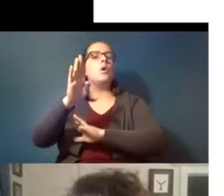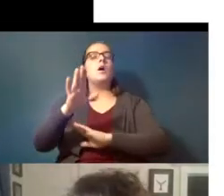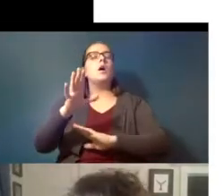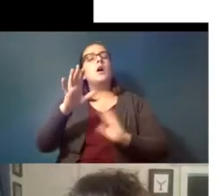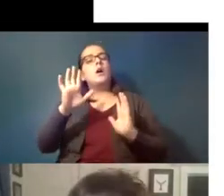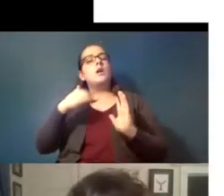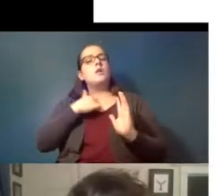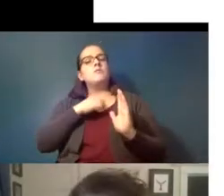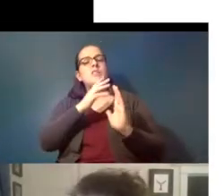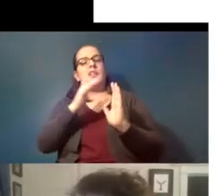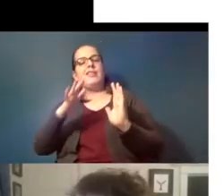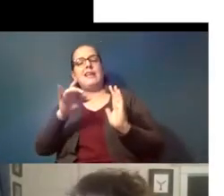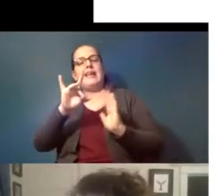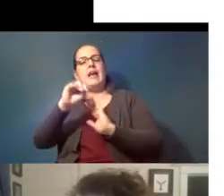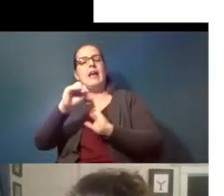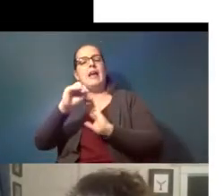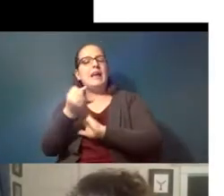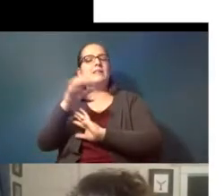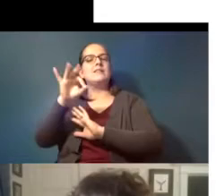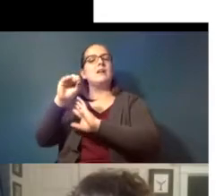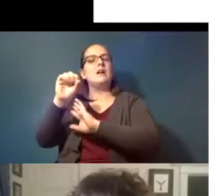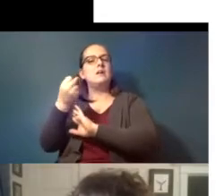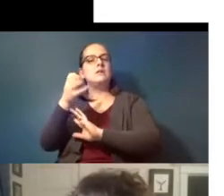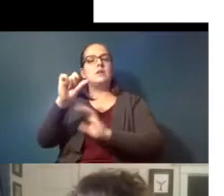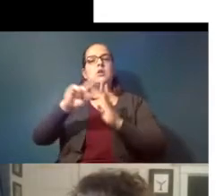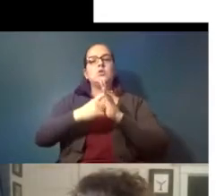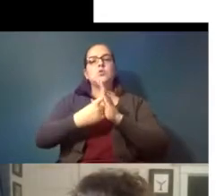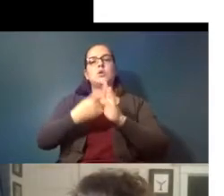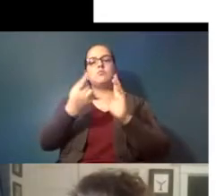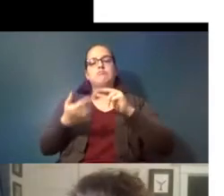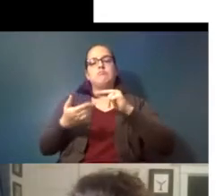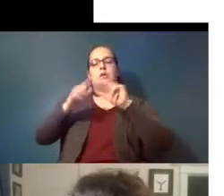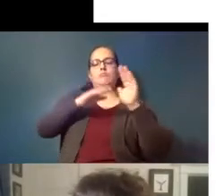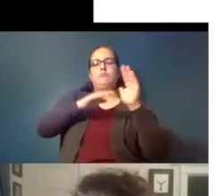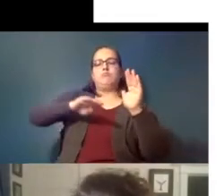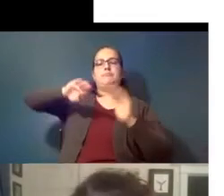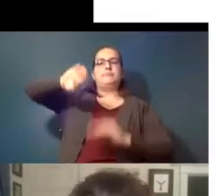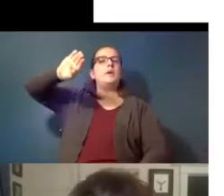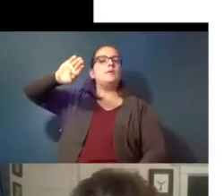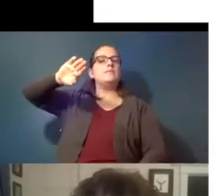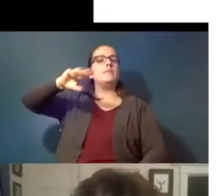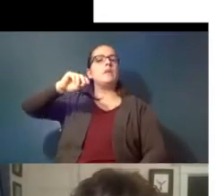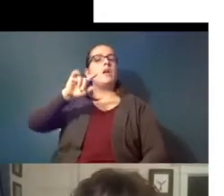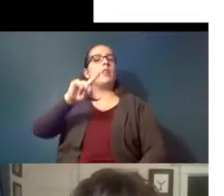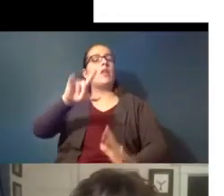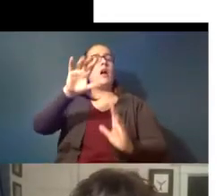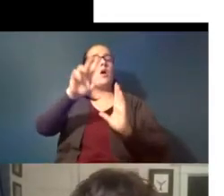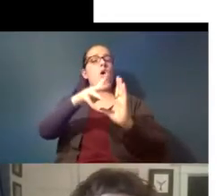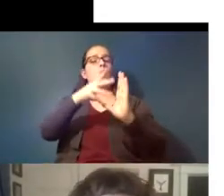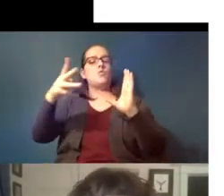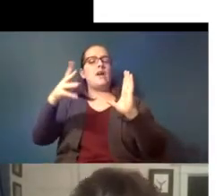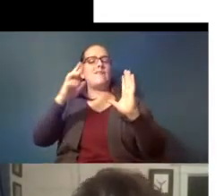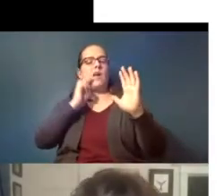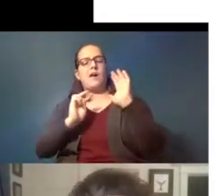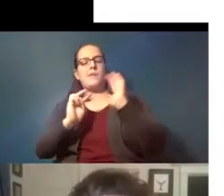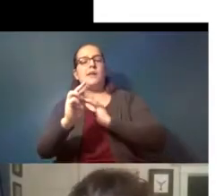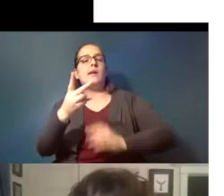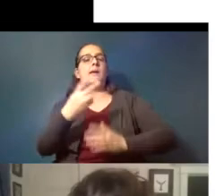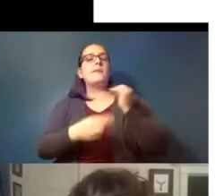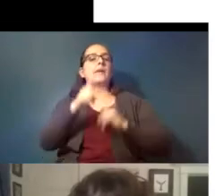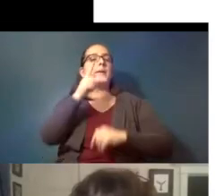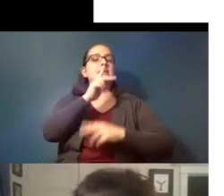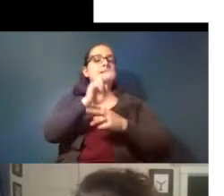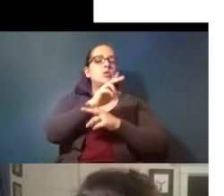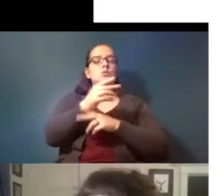the 80s and 90s that slope starts to increase and this graph predicts both plastic use and disposal